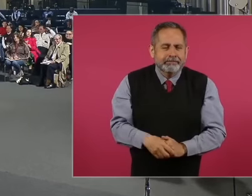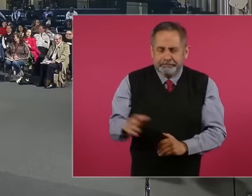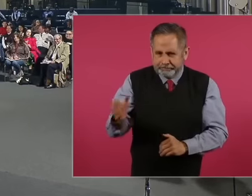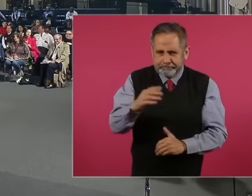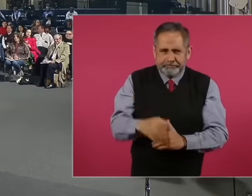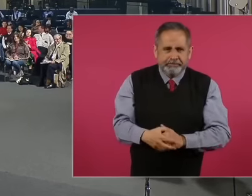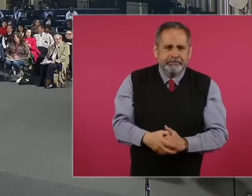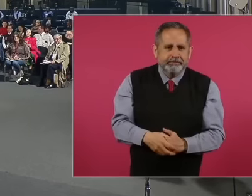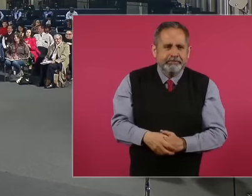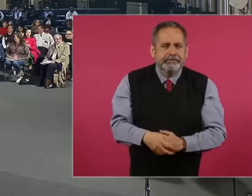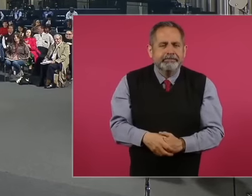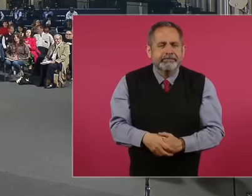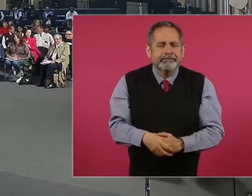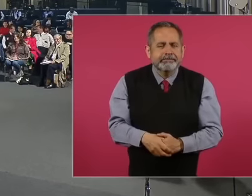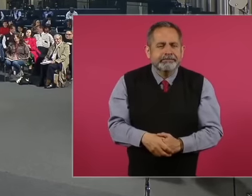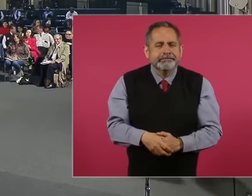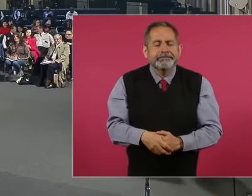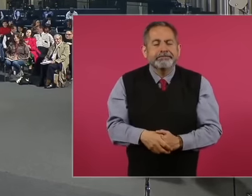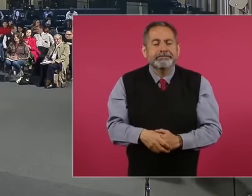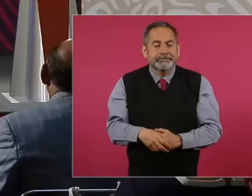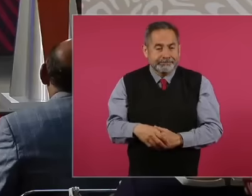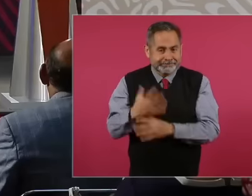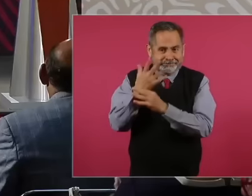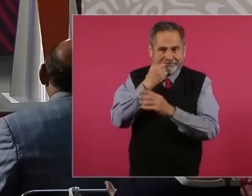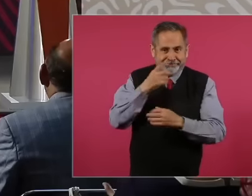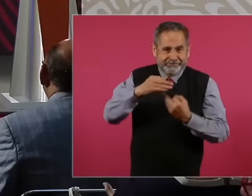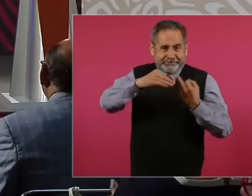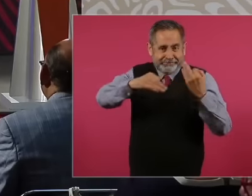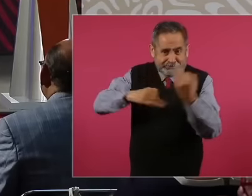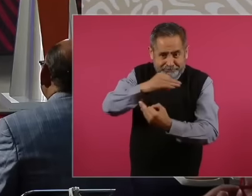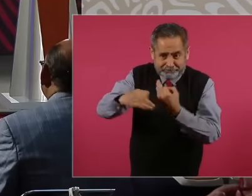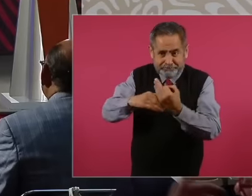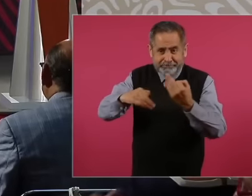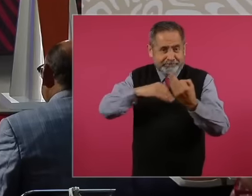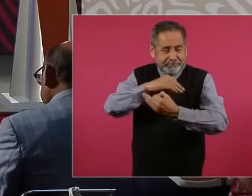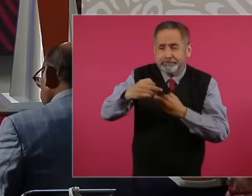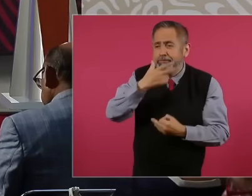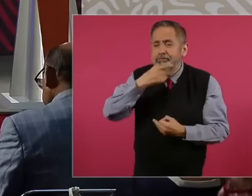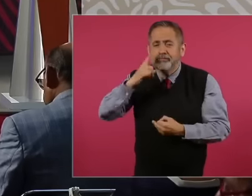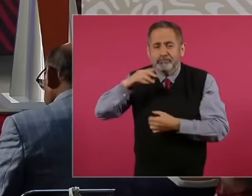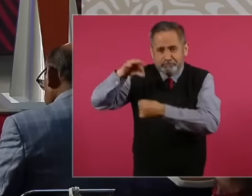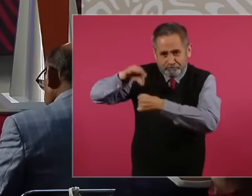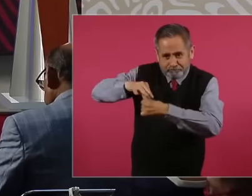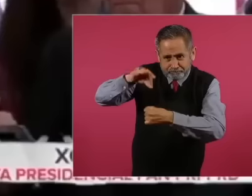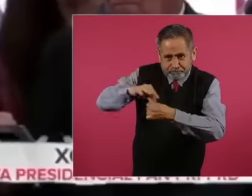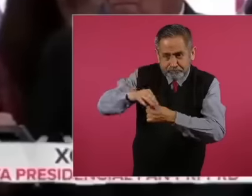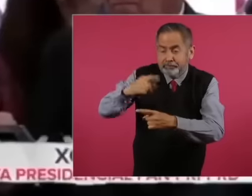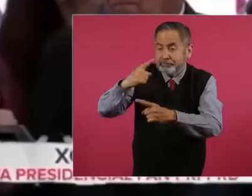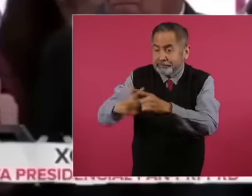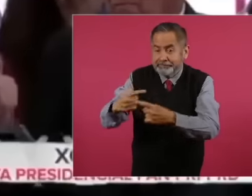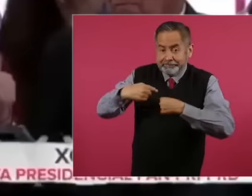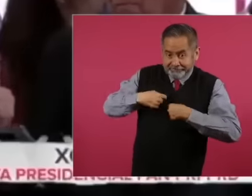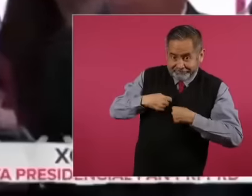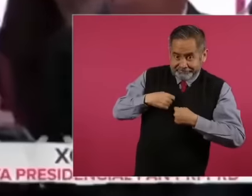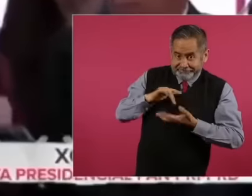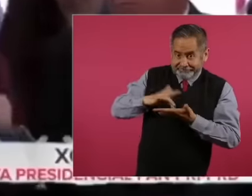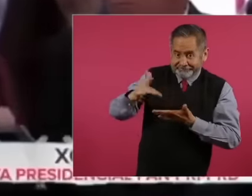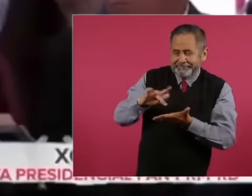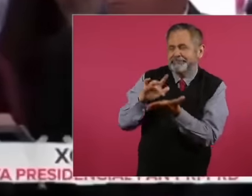all the citizens who came out to vote those who voted for me and those who didn't also